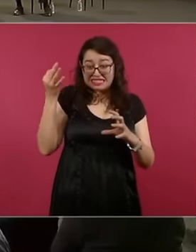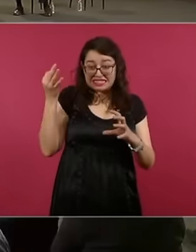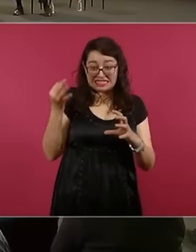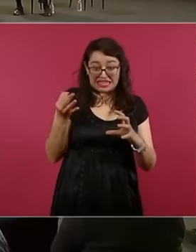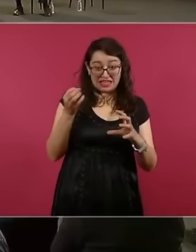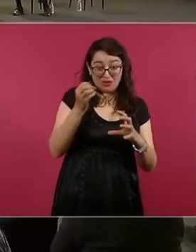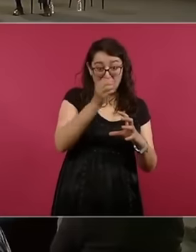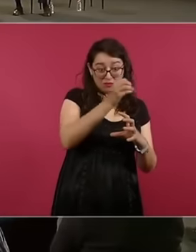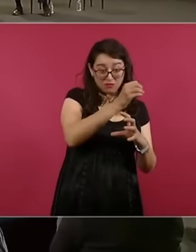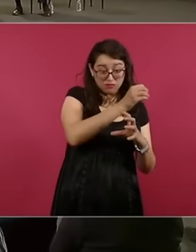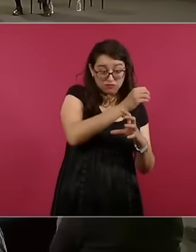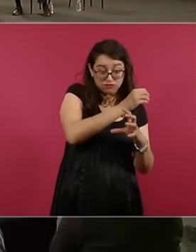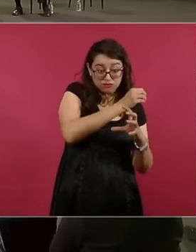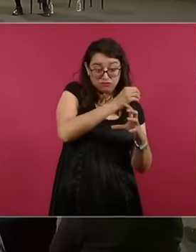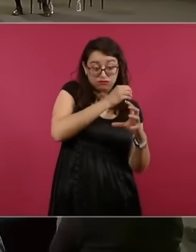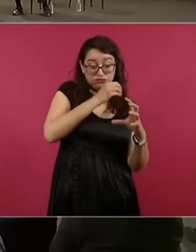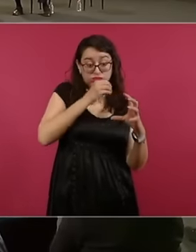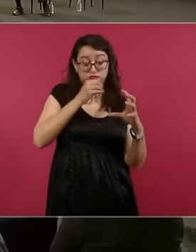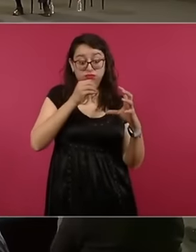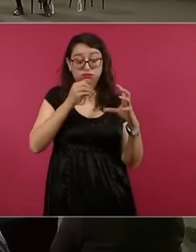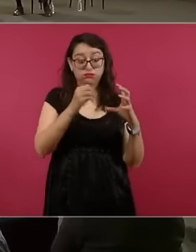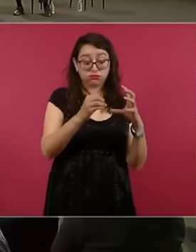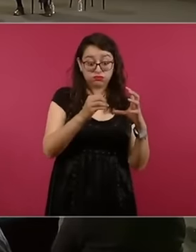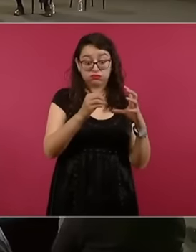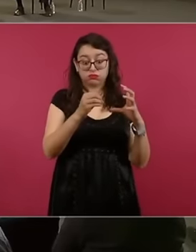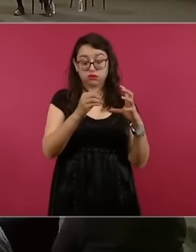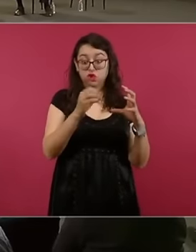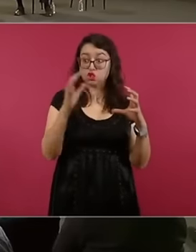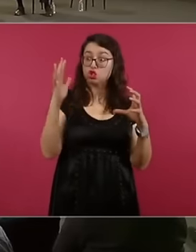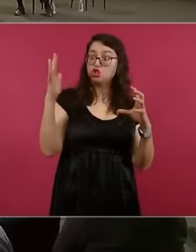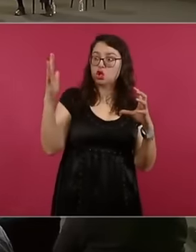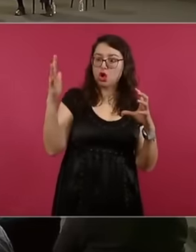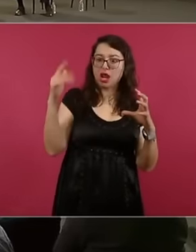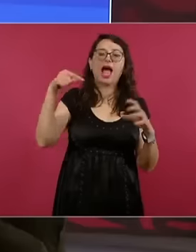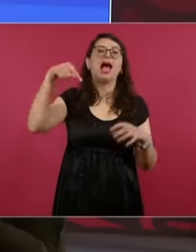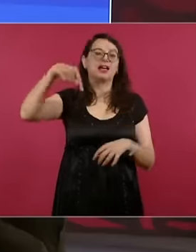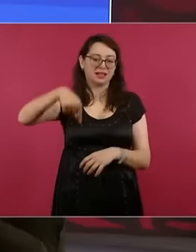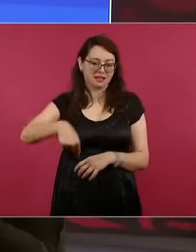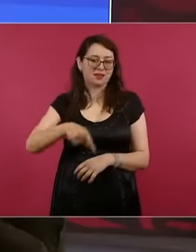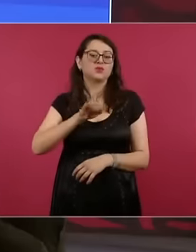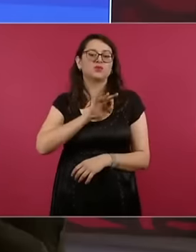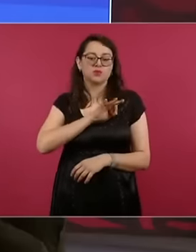plane formed by the earth and the sun. So yes, we are going to be able to see lunar eclipses and